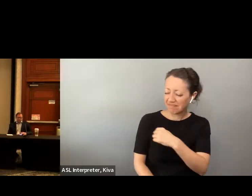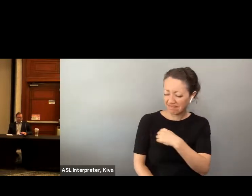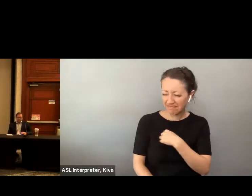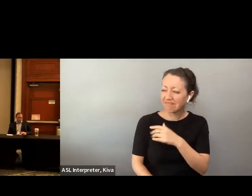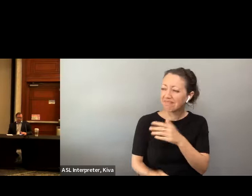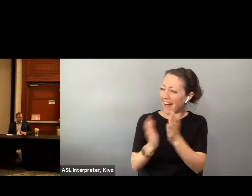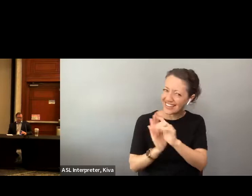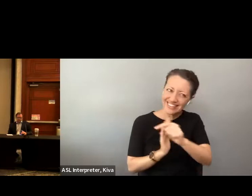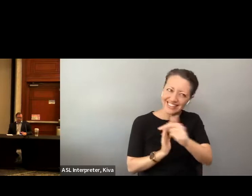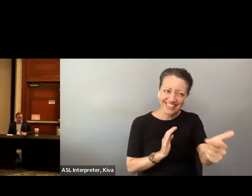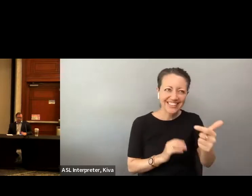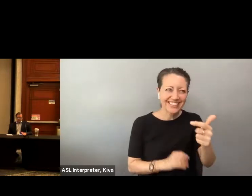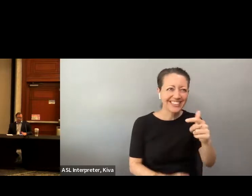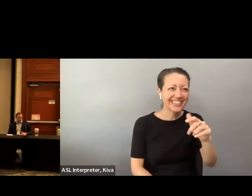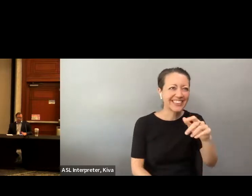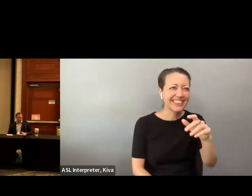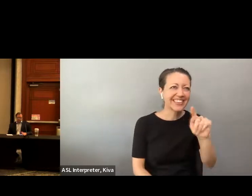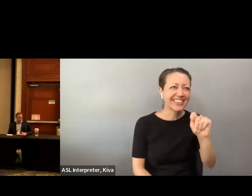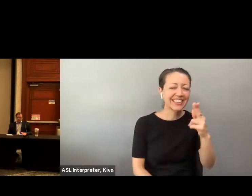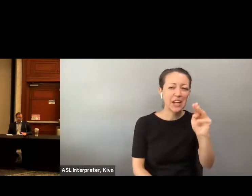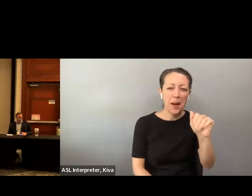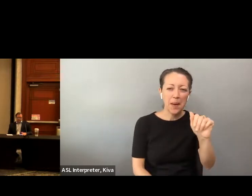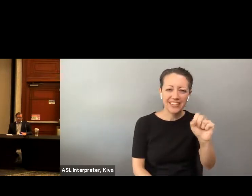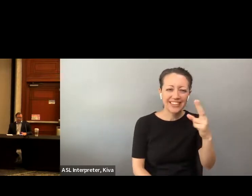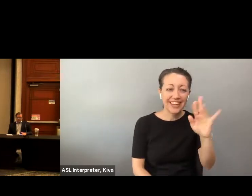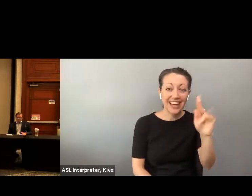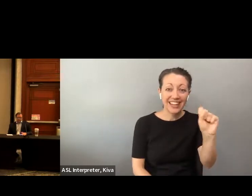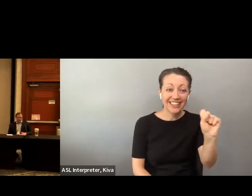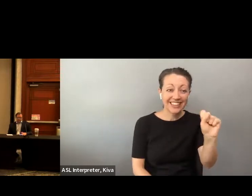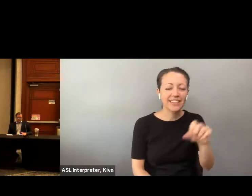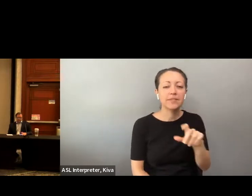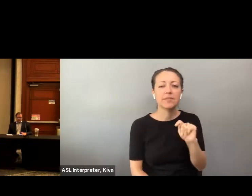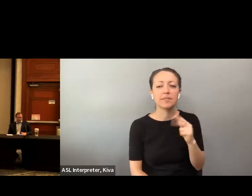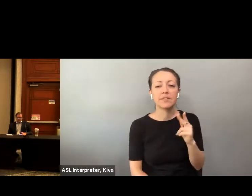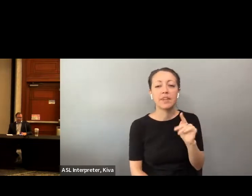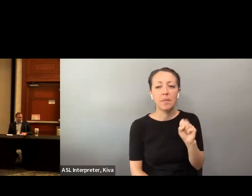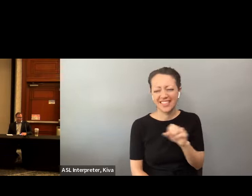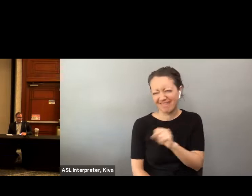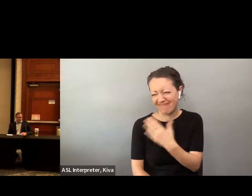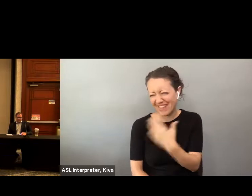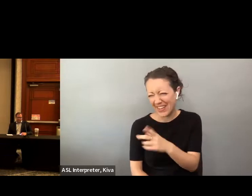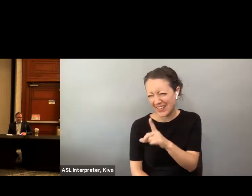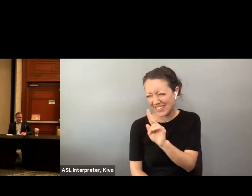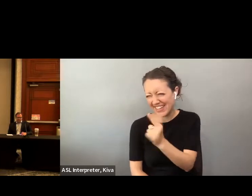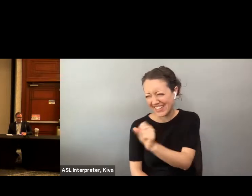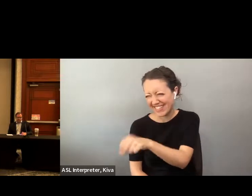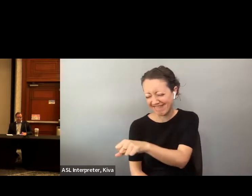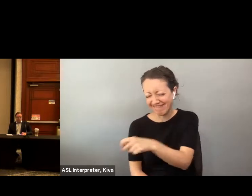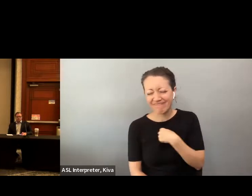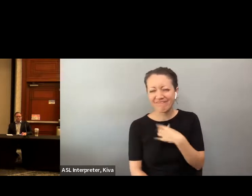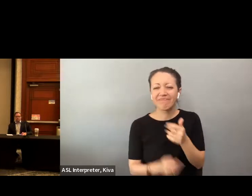» Caitlyn: Thank you. So with that, I'll ask Claireman Hicks to introduce himself. » Thank you, Doug.